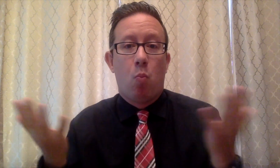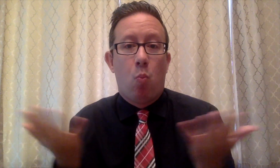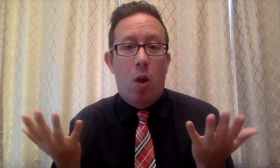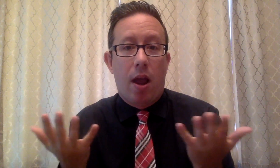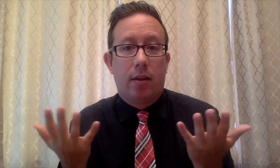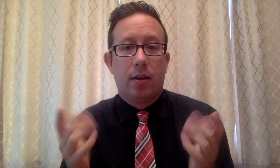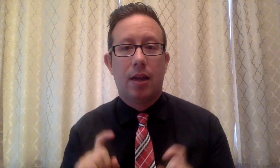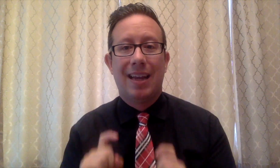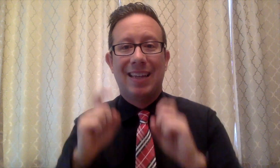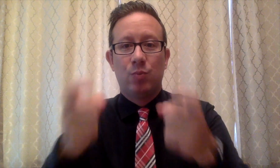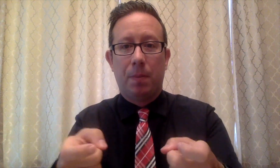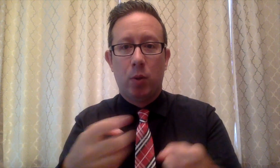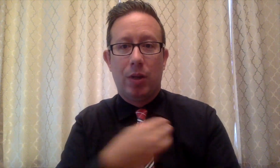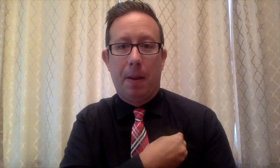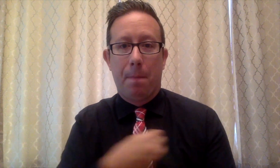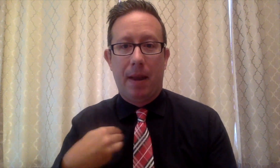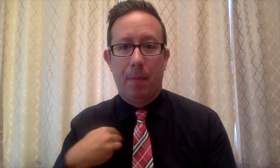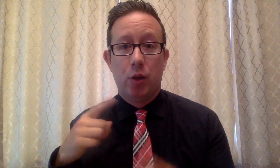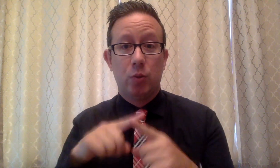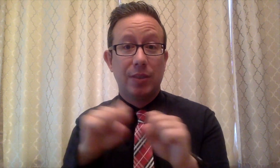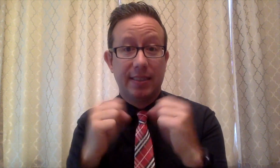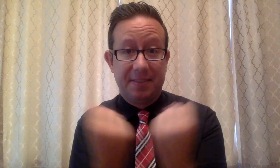become contributing members of society.